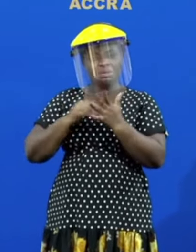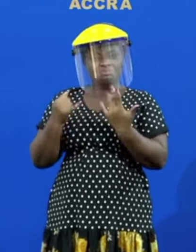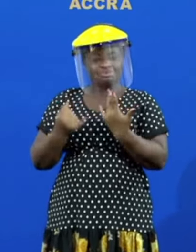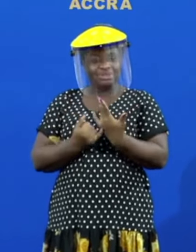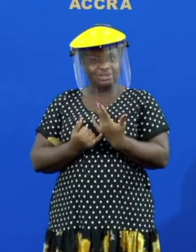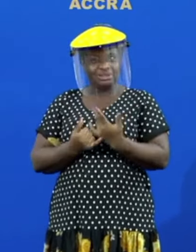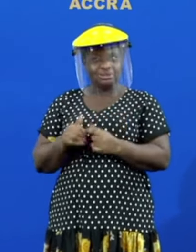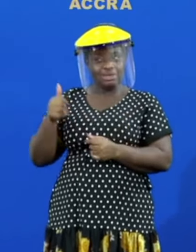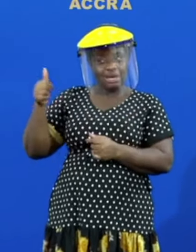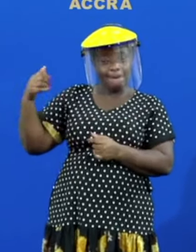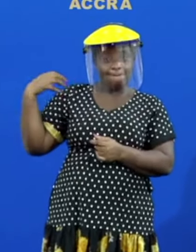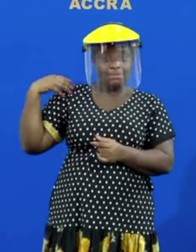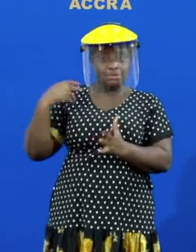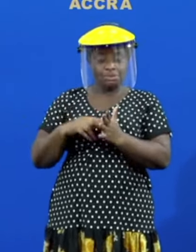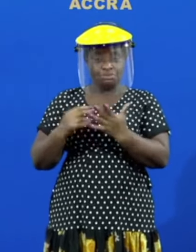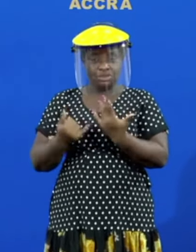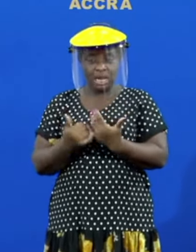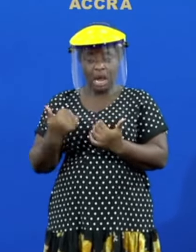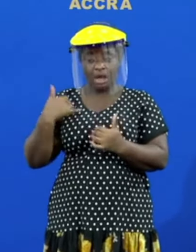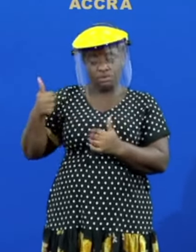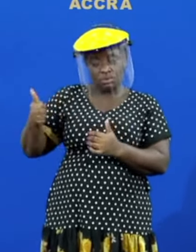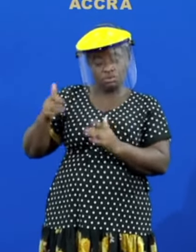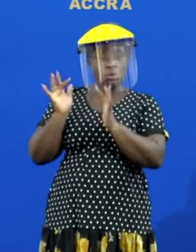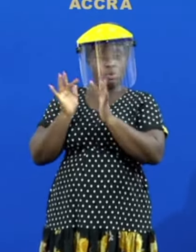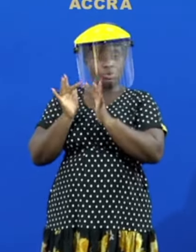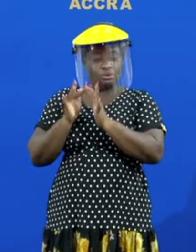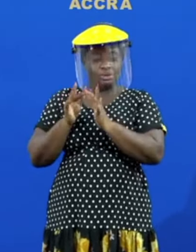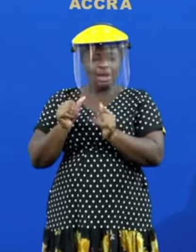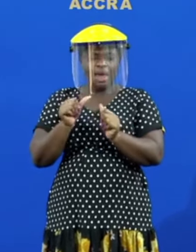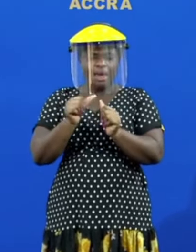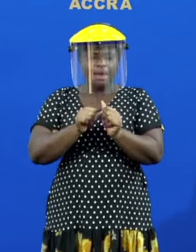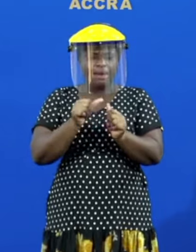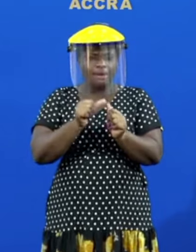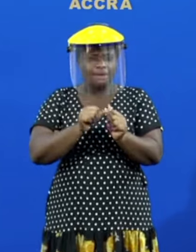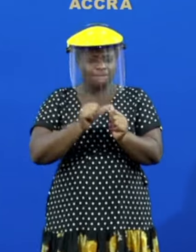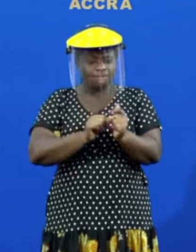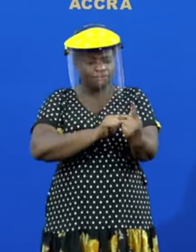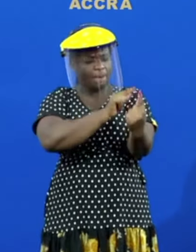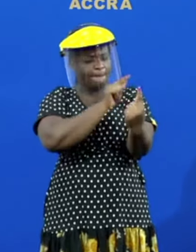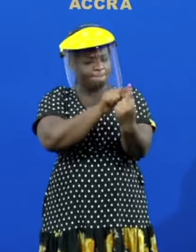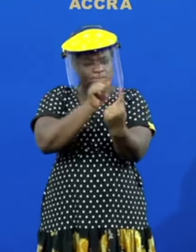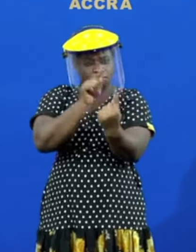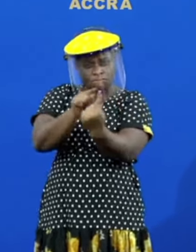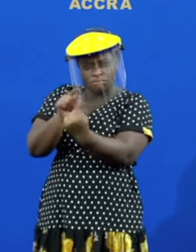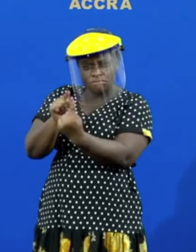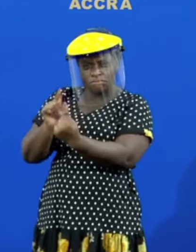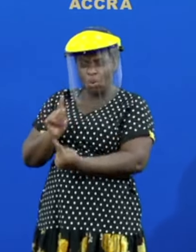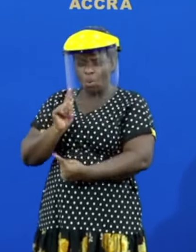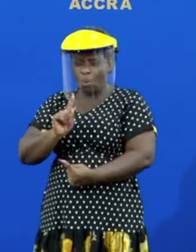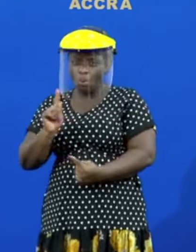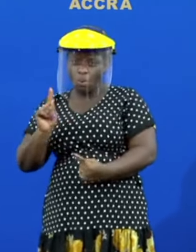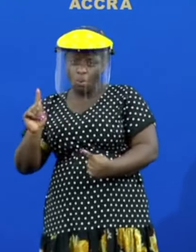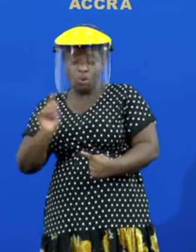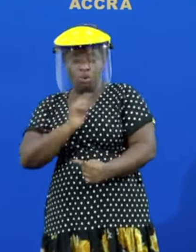project itself has its consultant and then for every particular site every one of them 101 sites